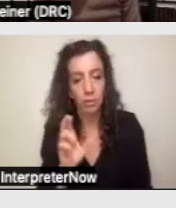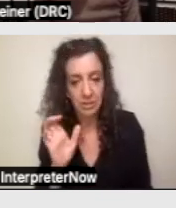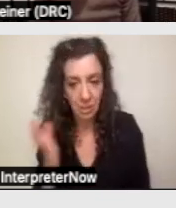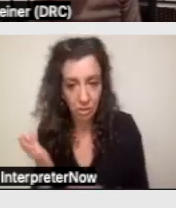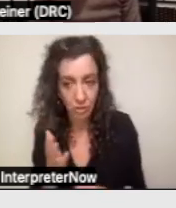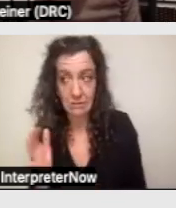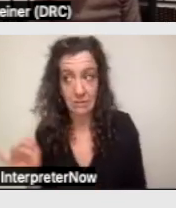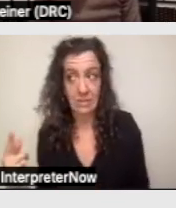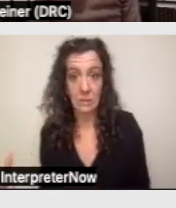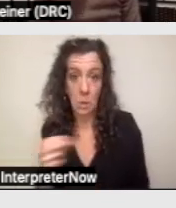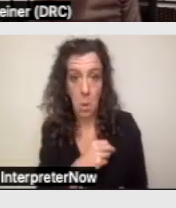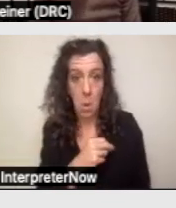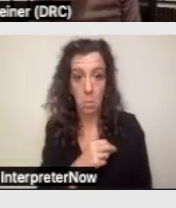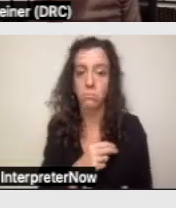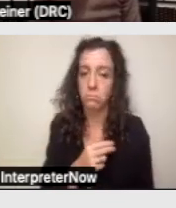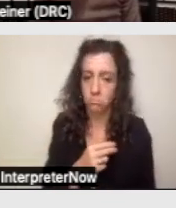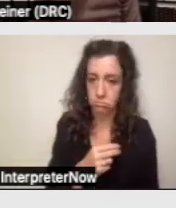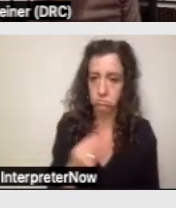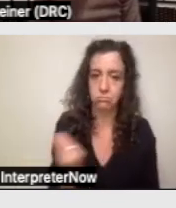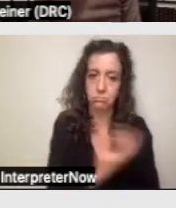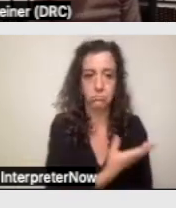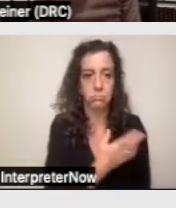no, they get a notice of action.